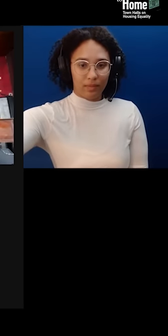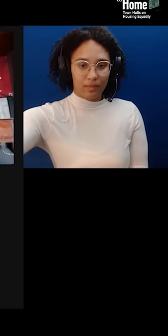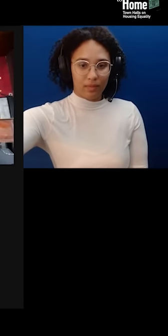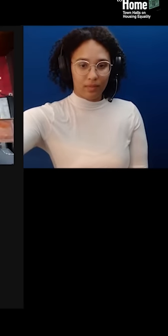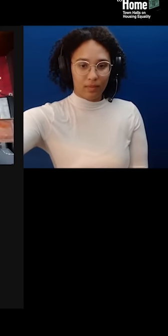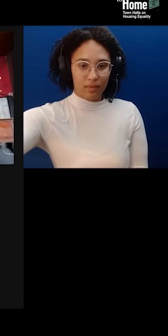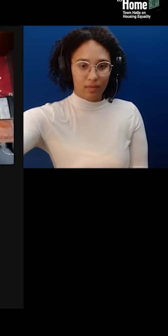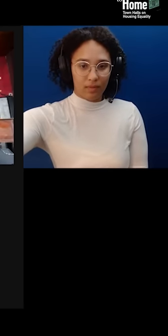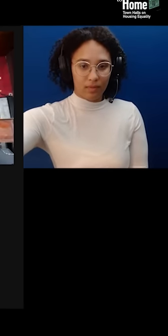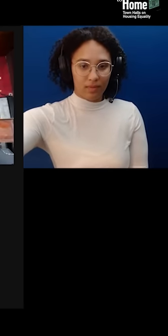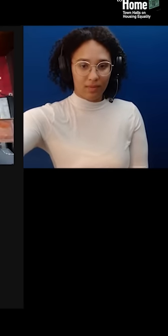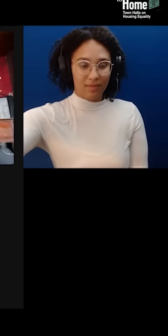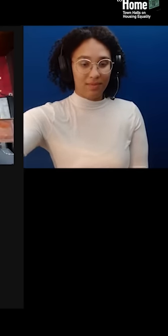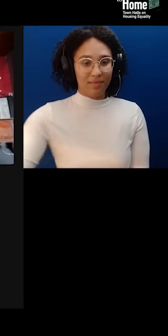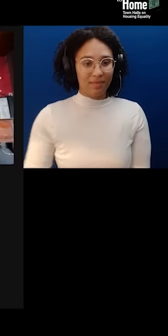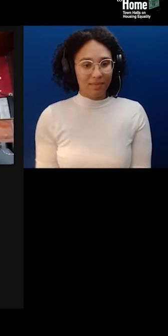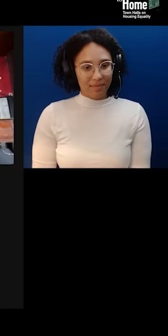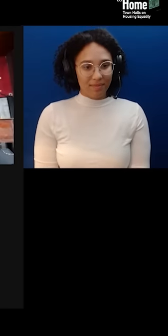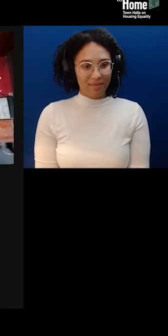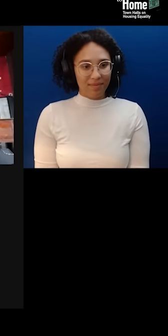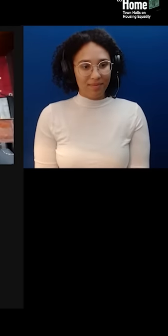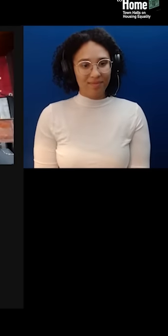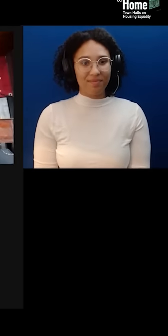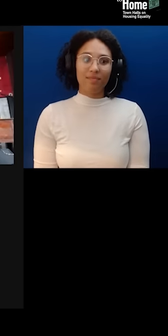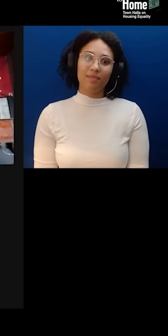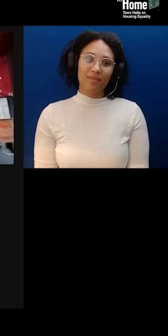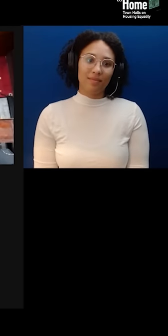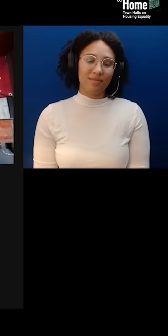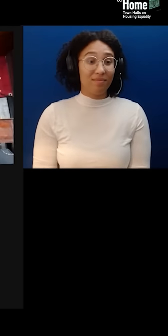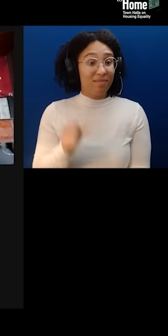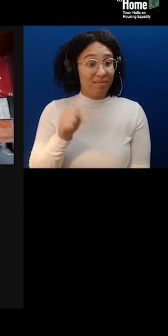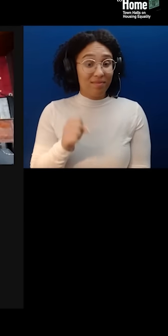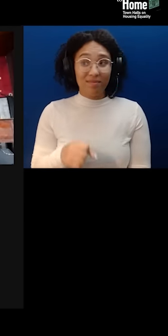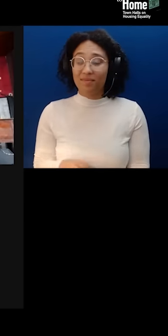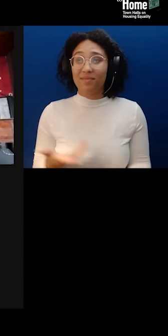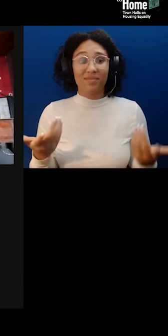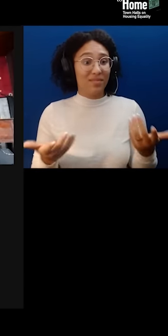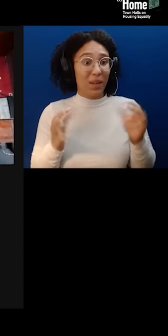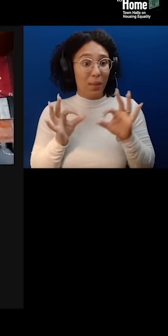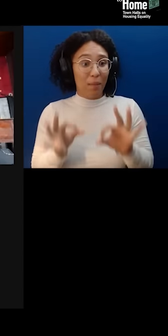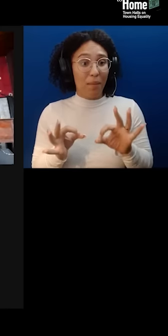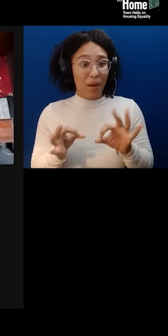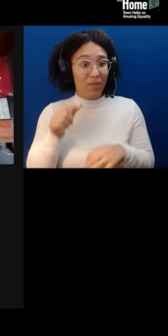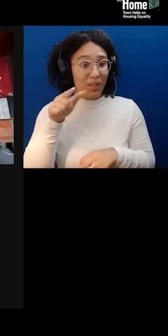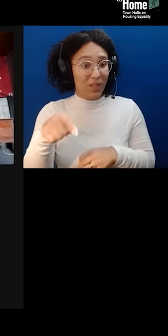and the beautiful sunlights coming in. It's so fitting to have you at a place that has been there for 40 years